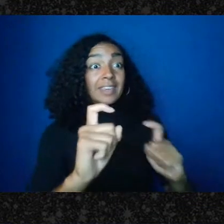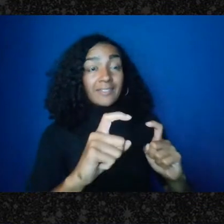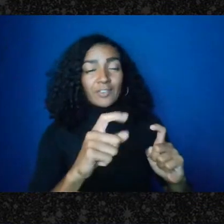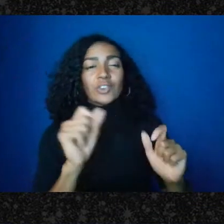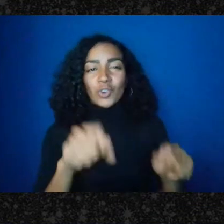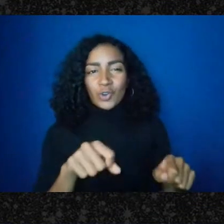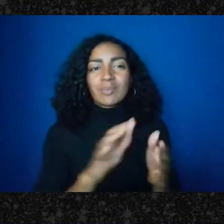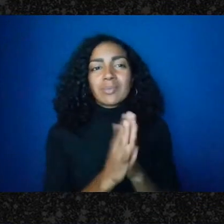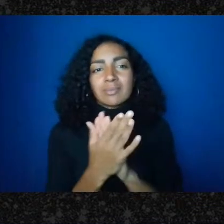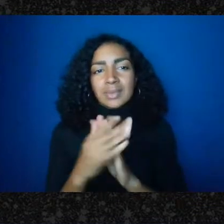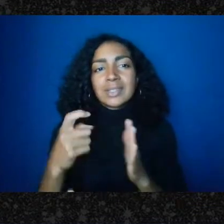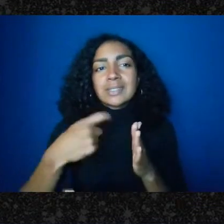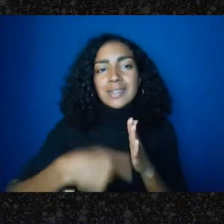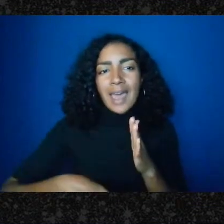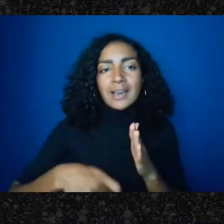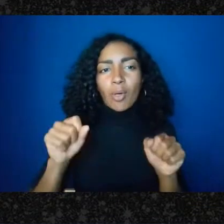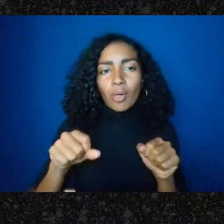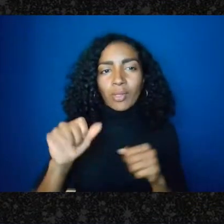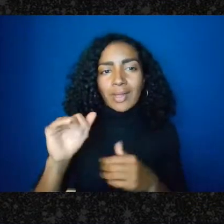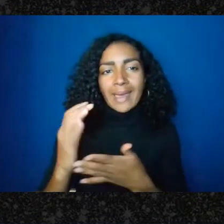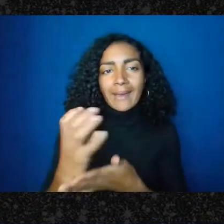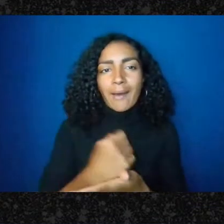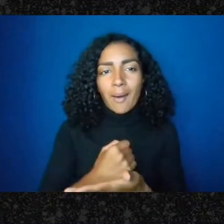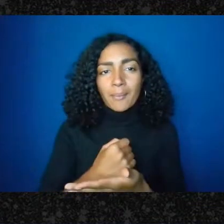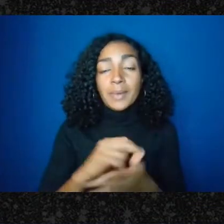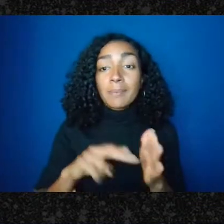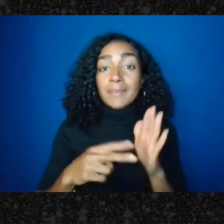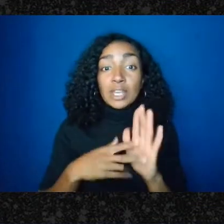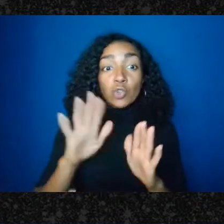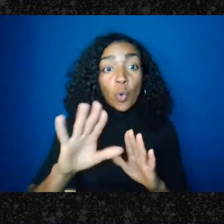these projects, if you're doing a lot of mutual aid and it's all gift